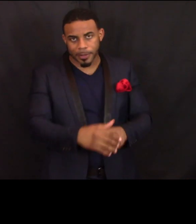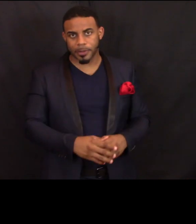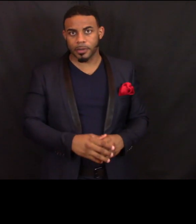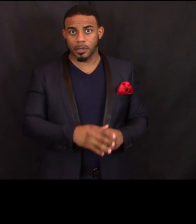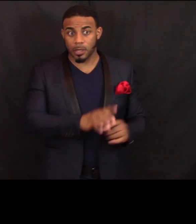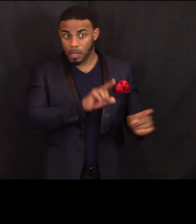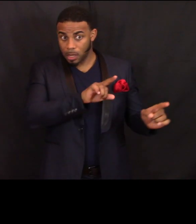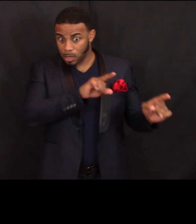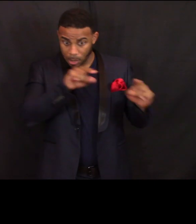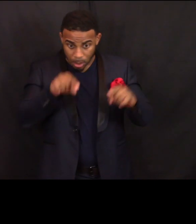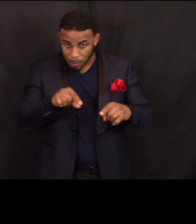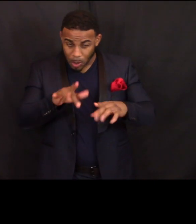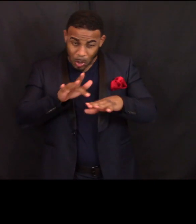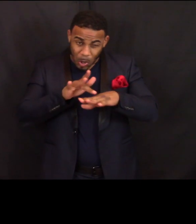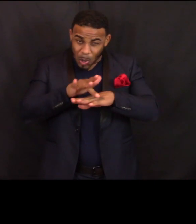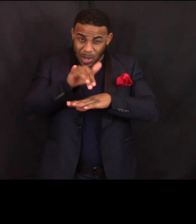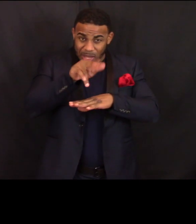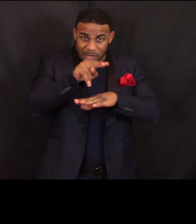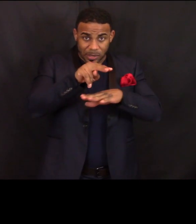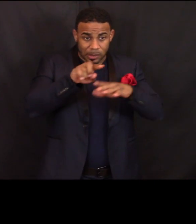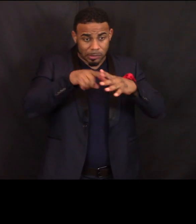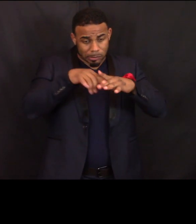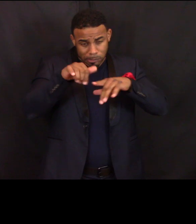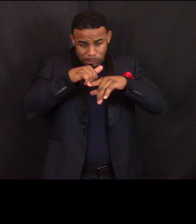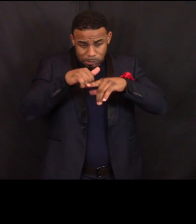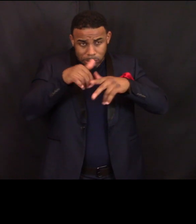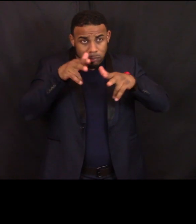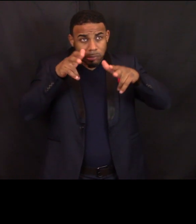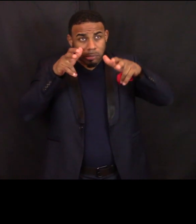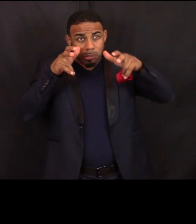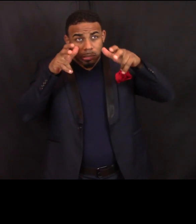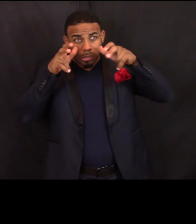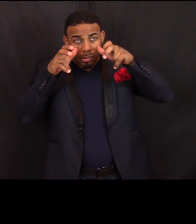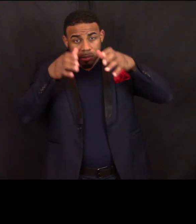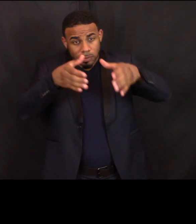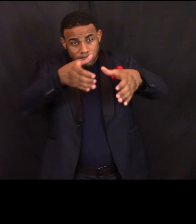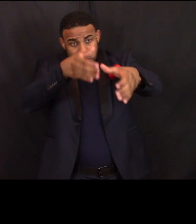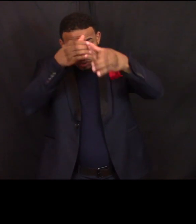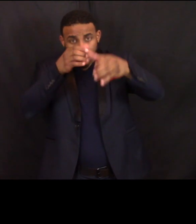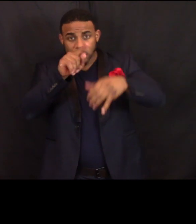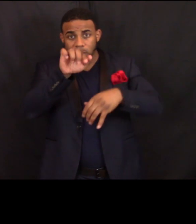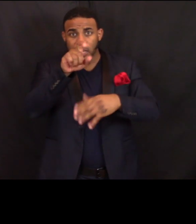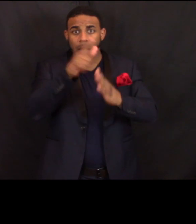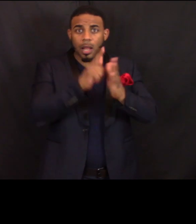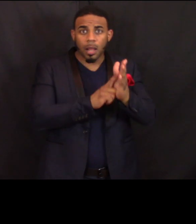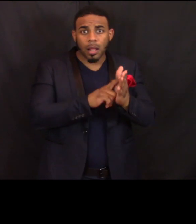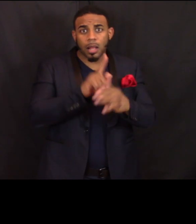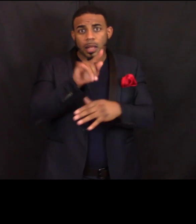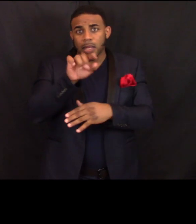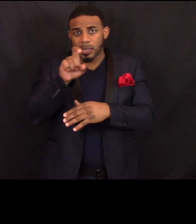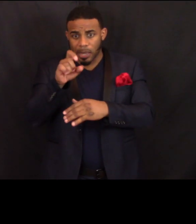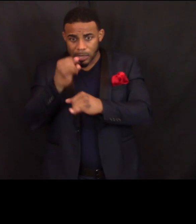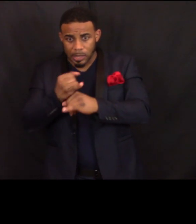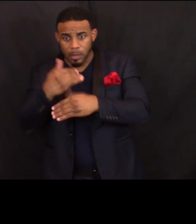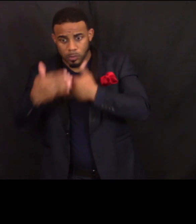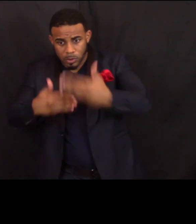They come in early in January and start training In tax law and tax site procedures.